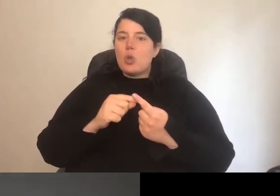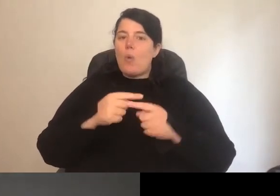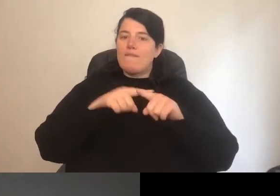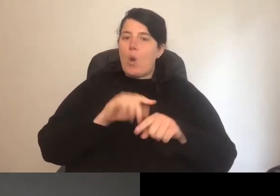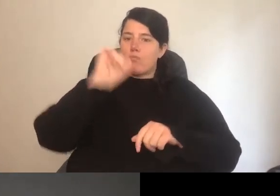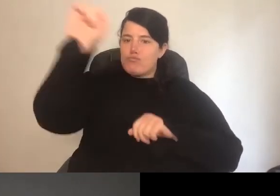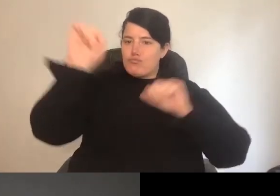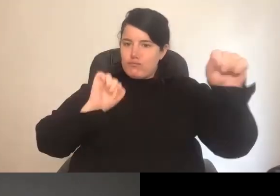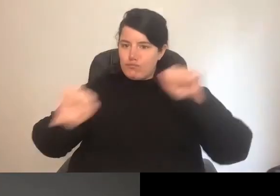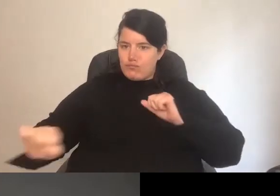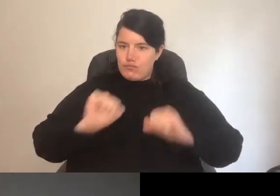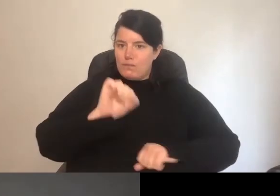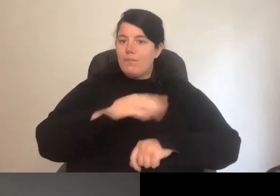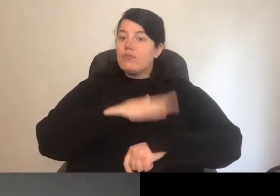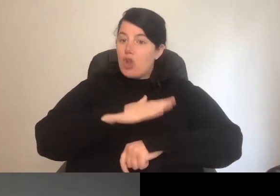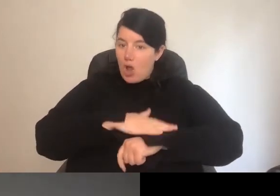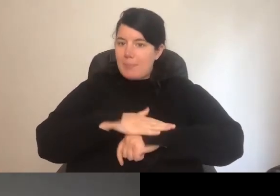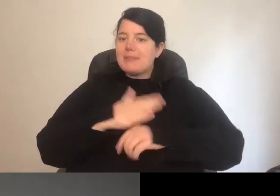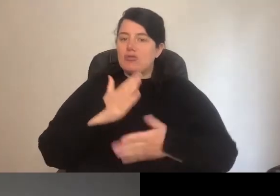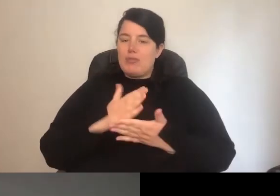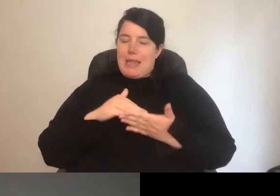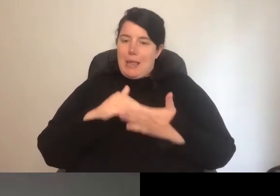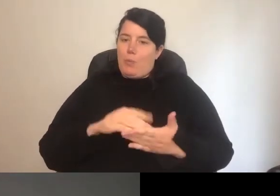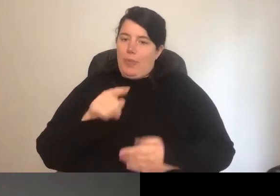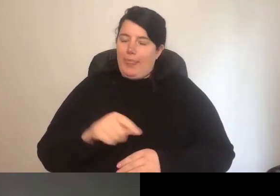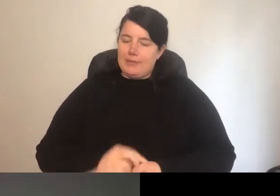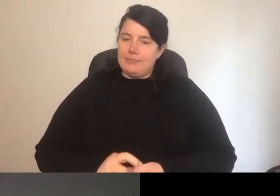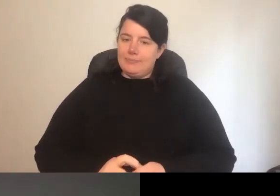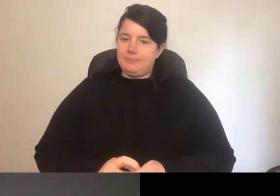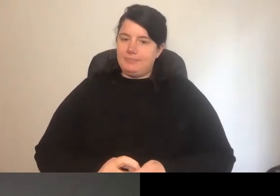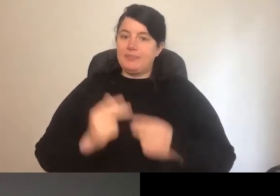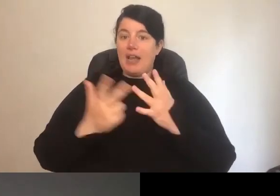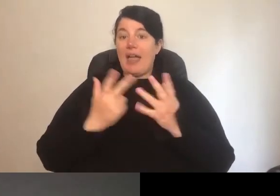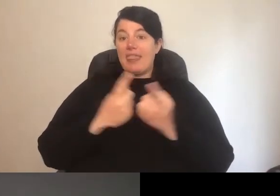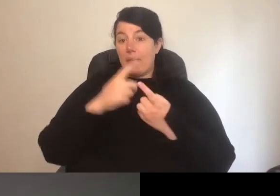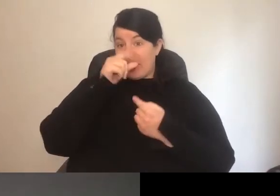really help with that. The other thing that we can think about